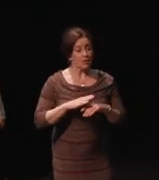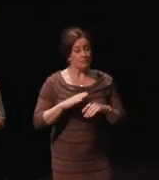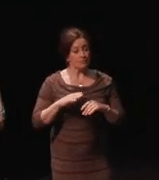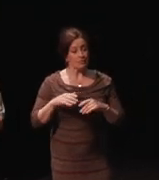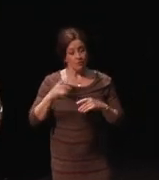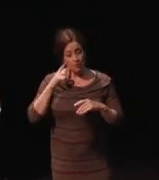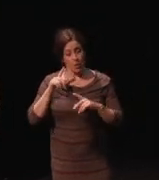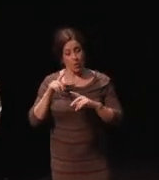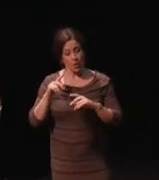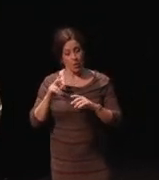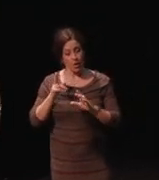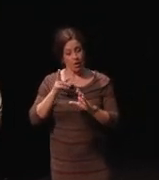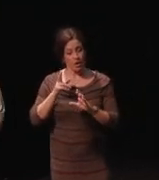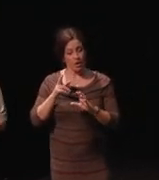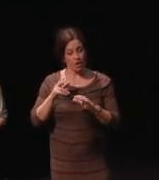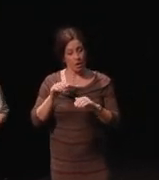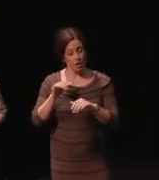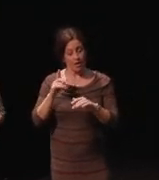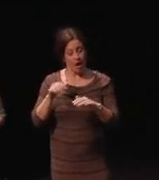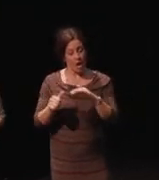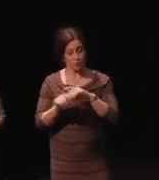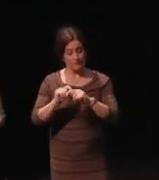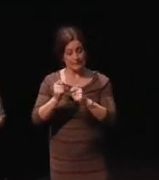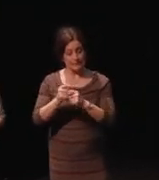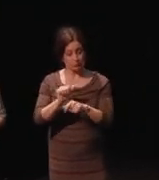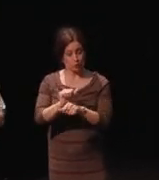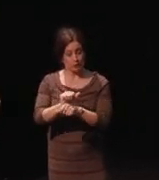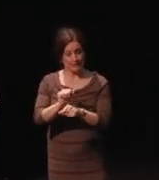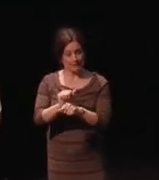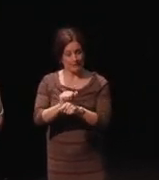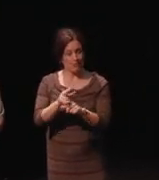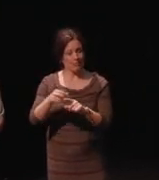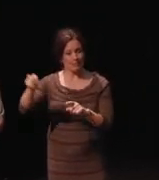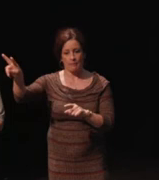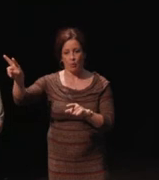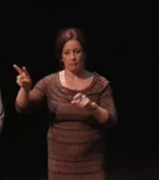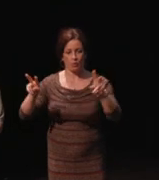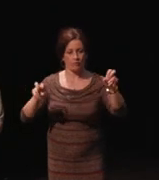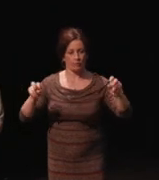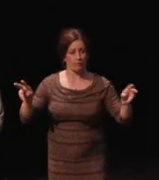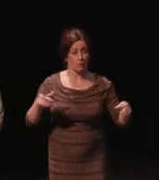so I might send the information to the team and it can get lost pretty easily.